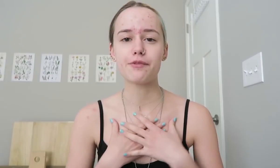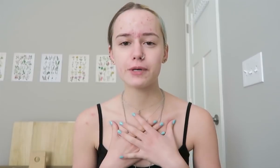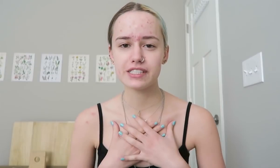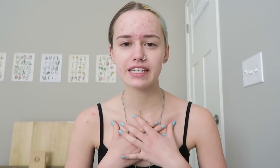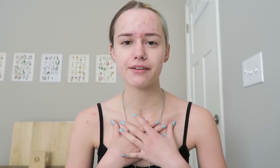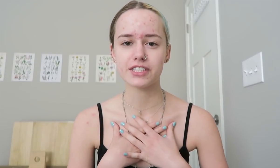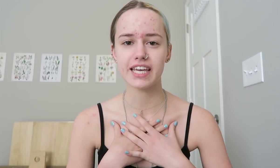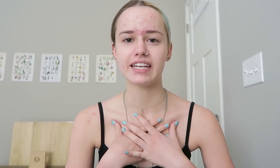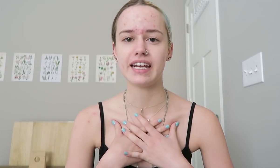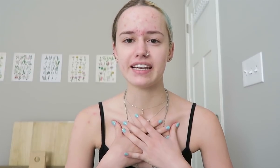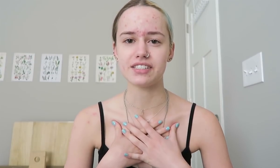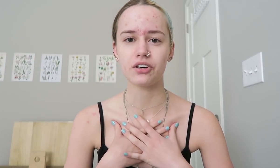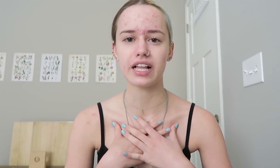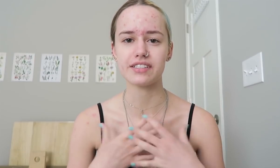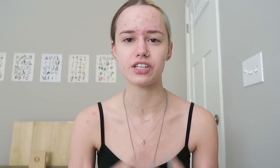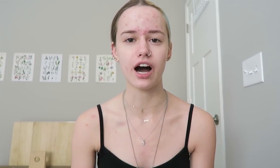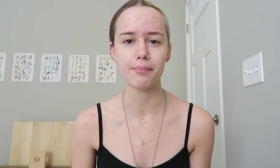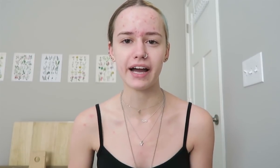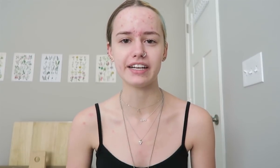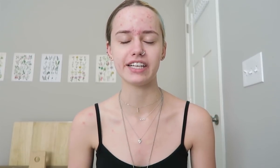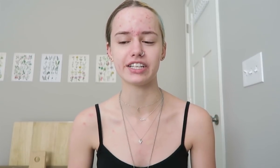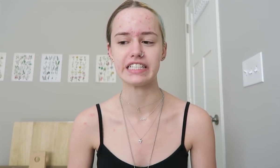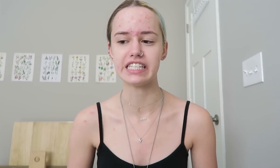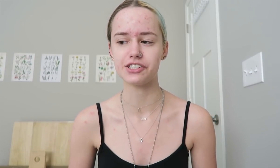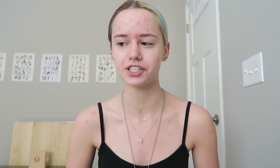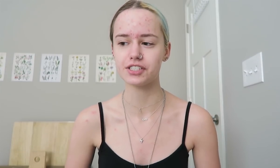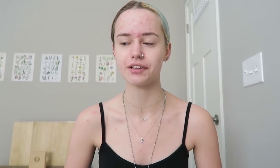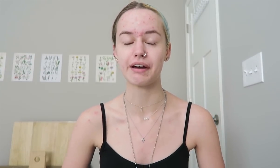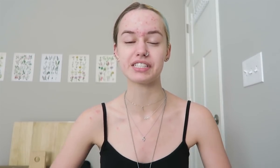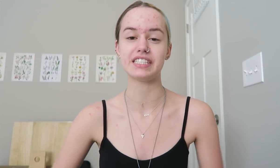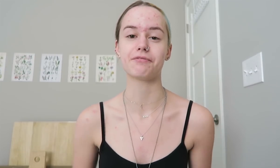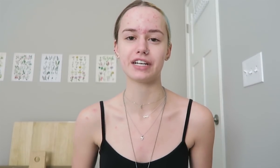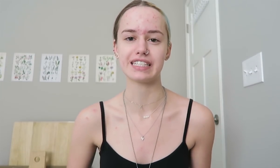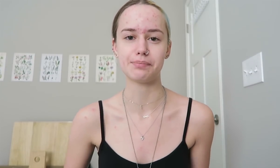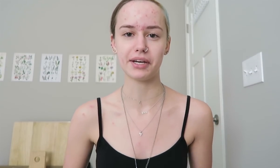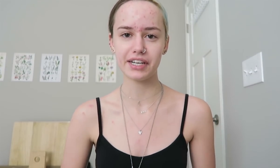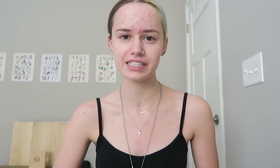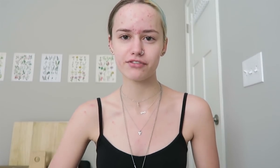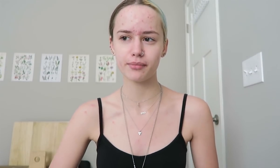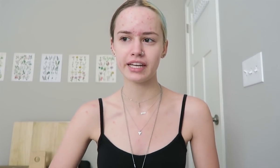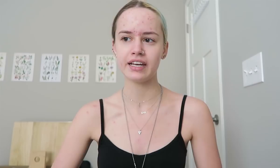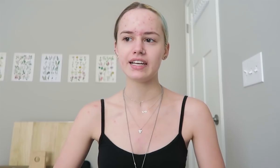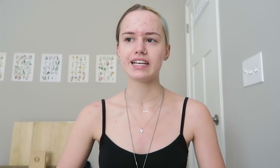I'd personally never taken an ASL class taught by a hearing teacher so that was a different experience for me.